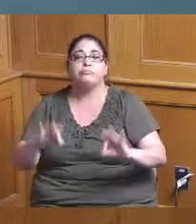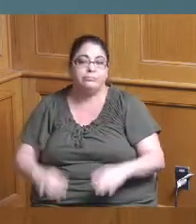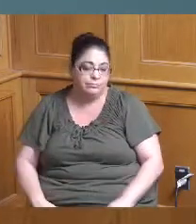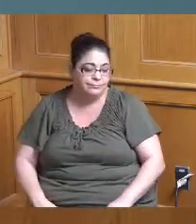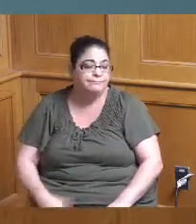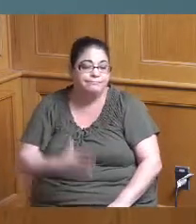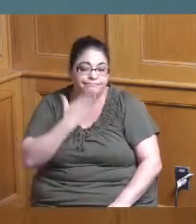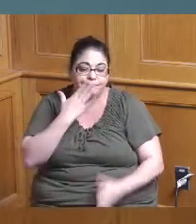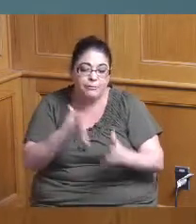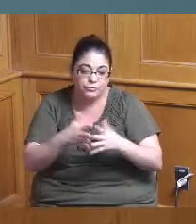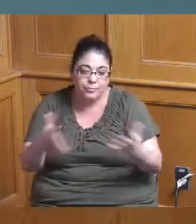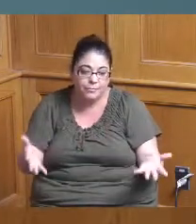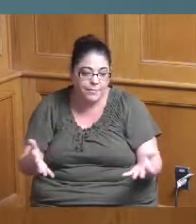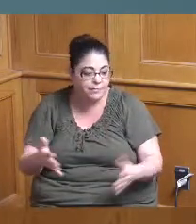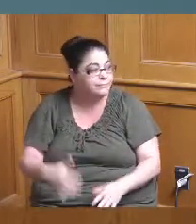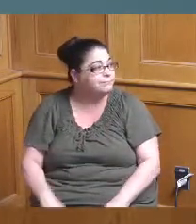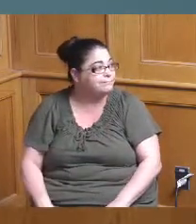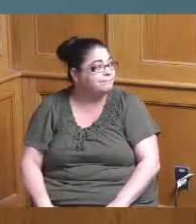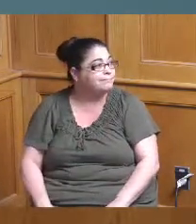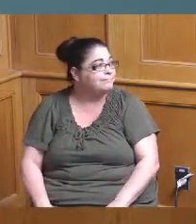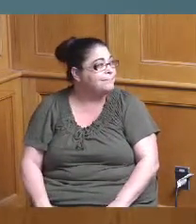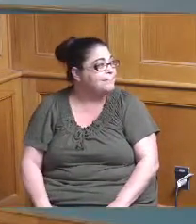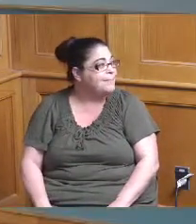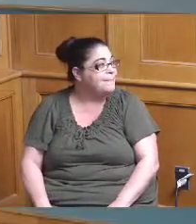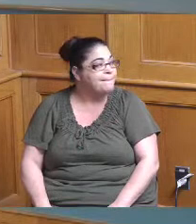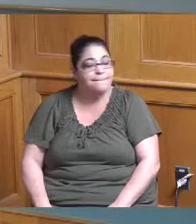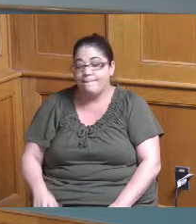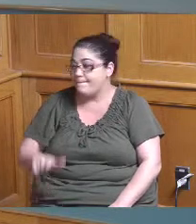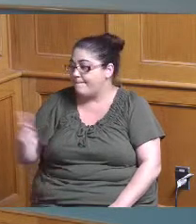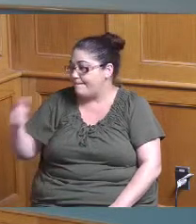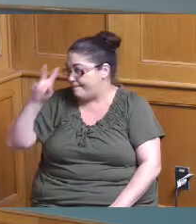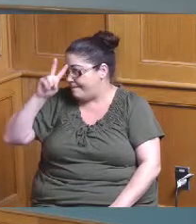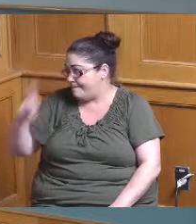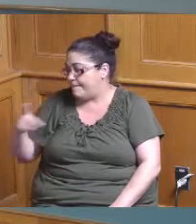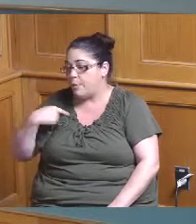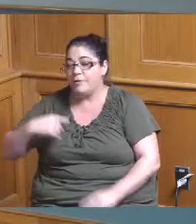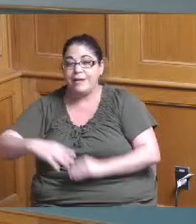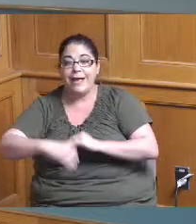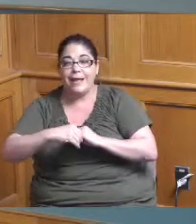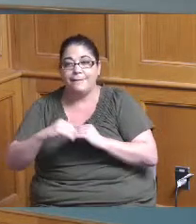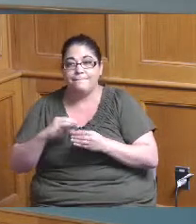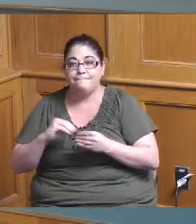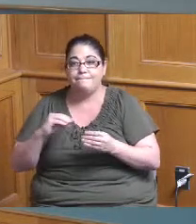so glad we came up with it President can I just ask add one thing I just want to follow up on